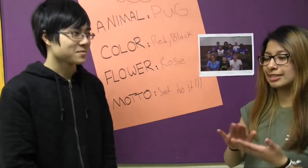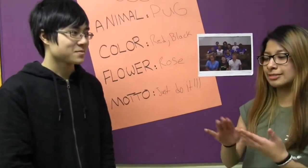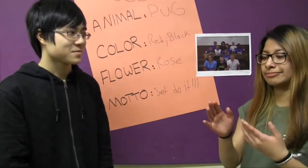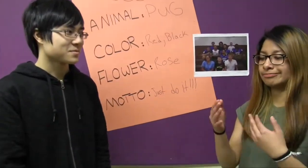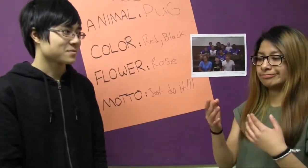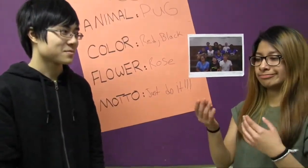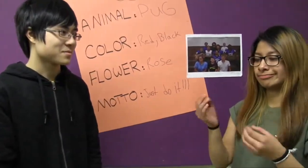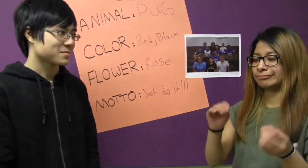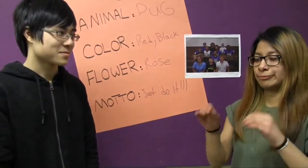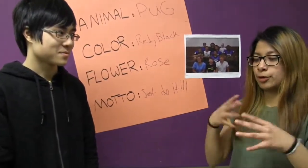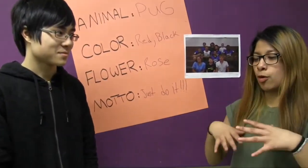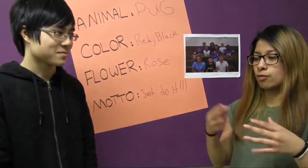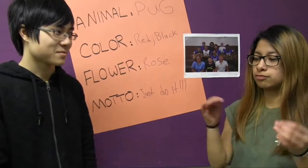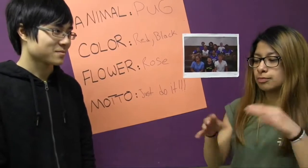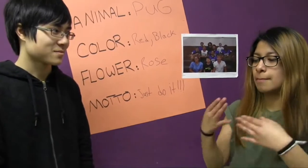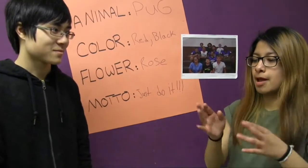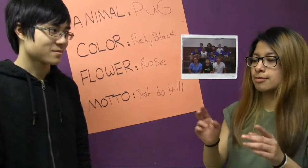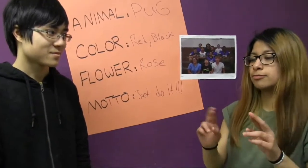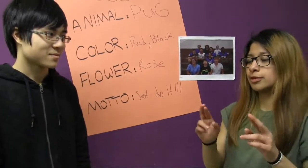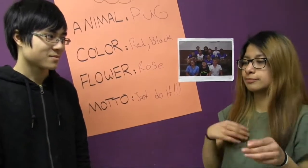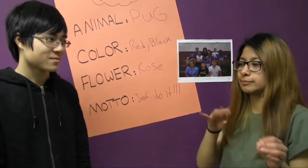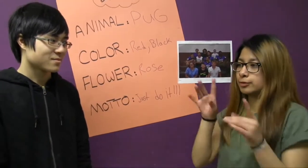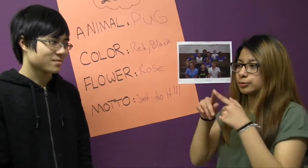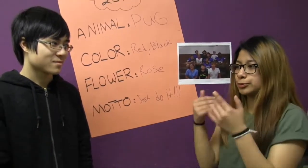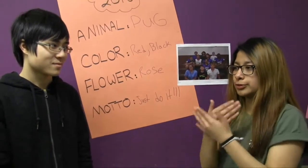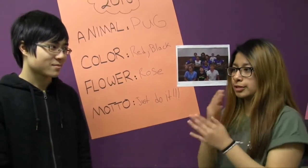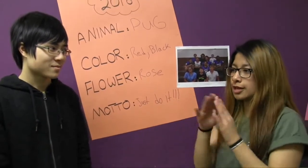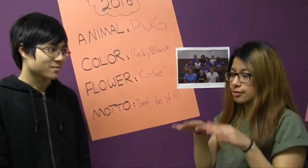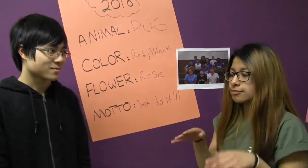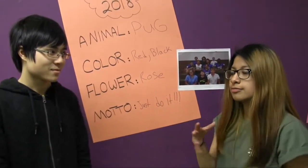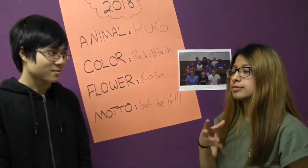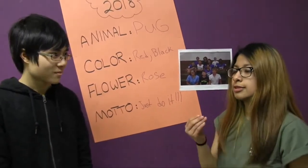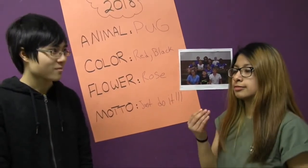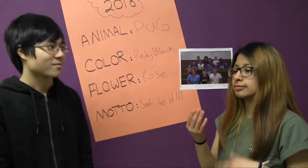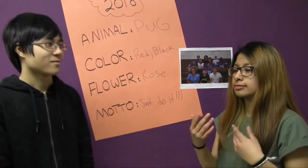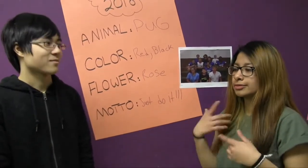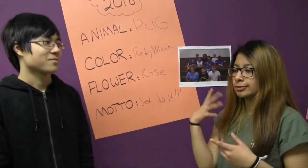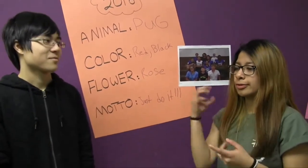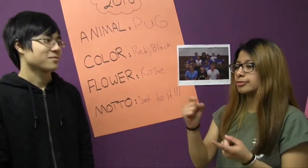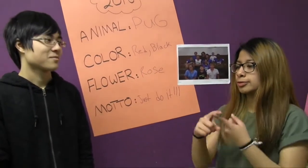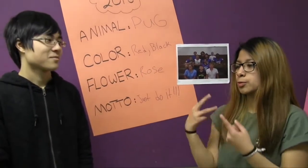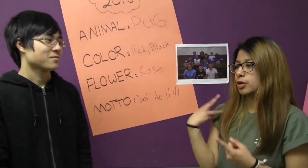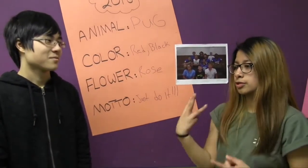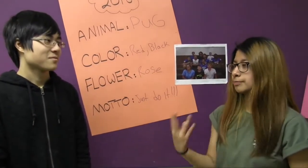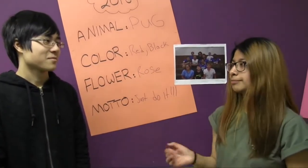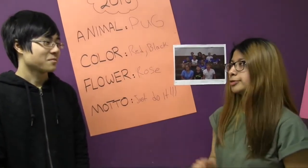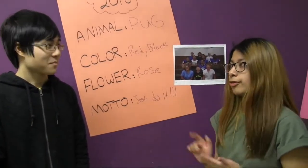I’m going to clean up my room, do some laundry, and get ready to move to Washington.